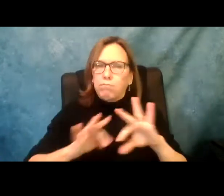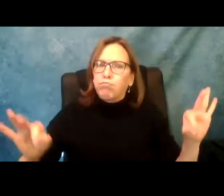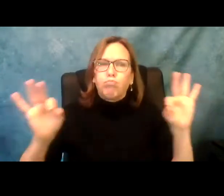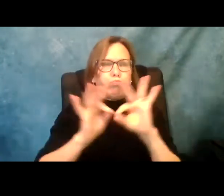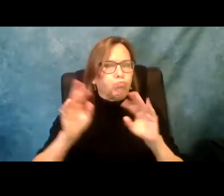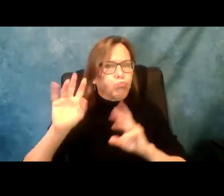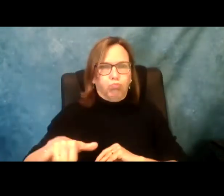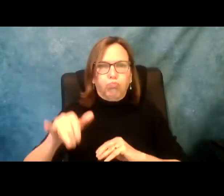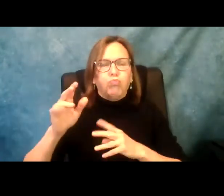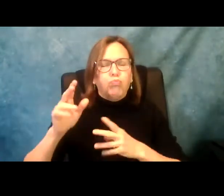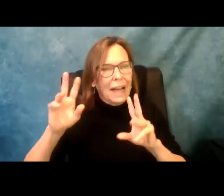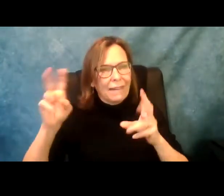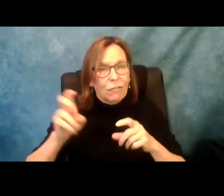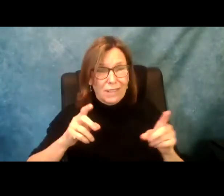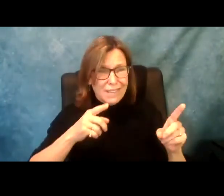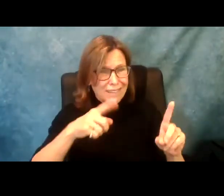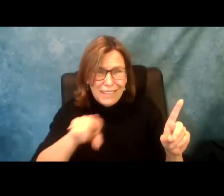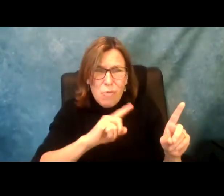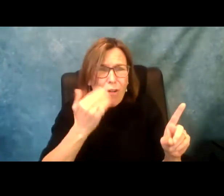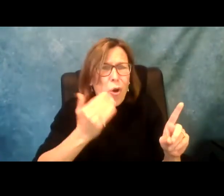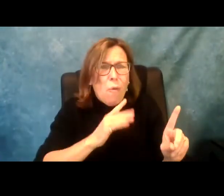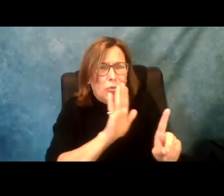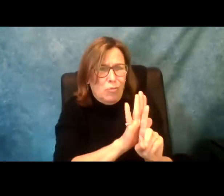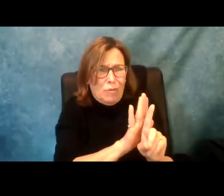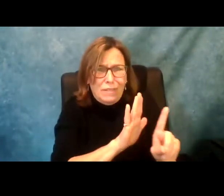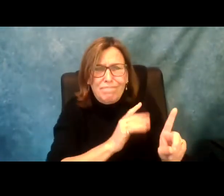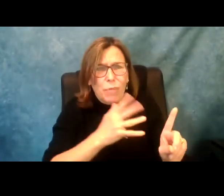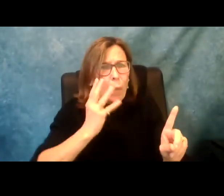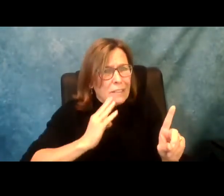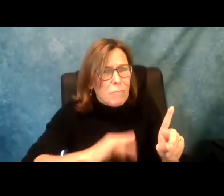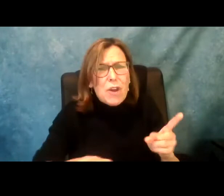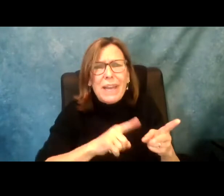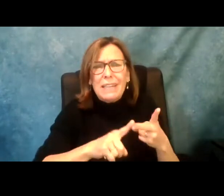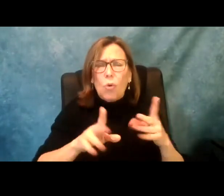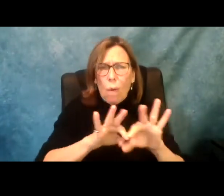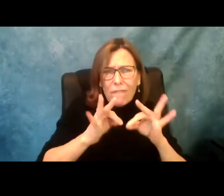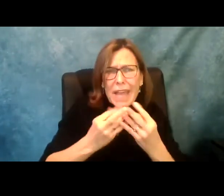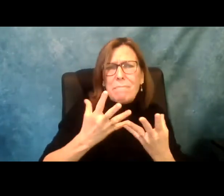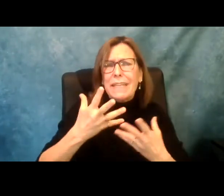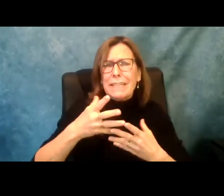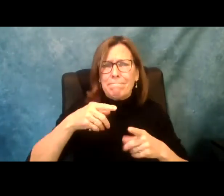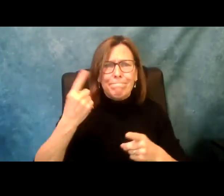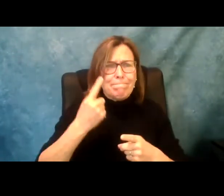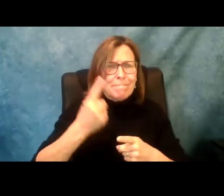impacting people with disabilities. It must be addressed now. I know many of you understand this firsthand,